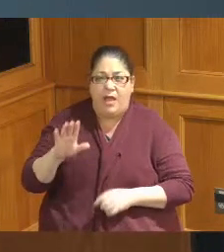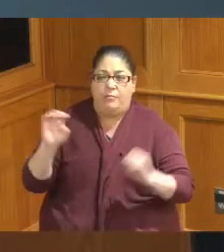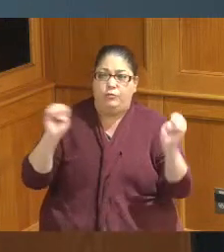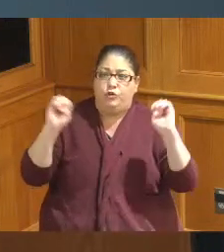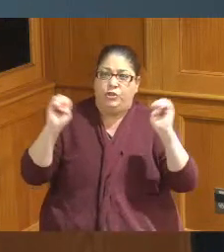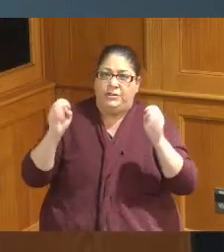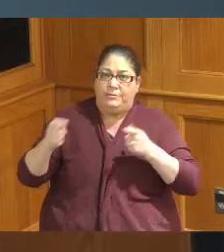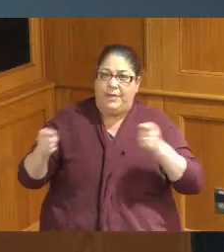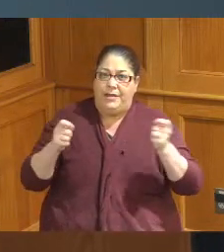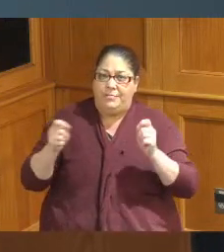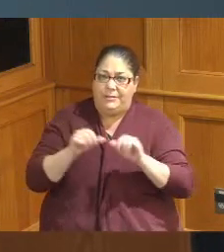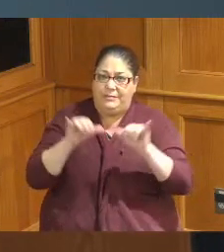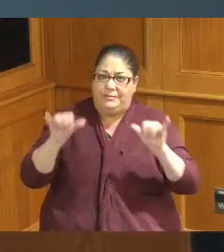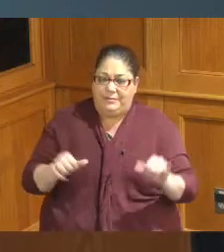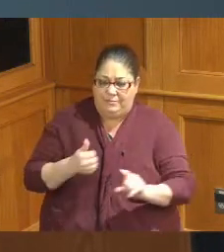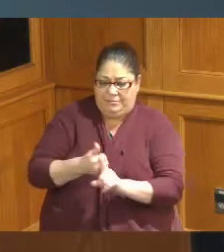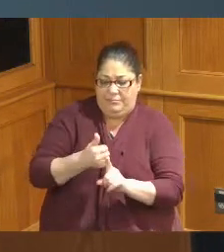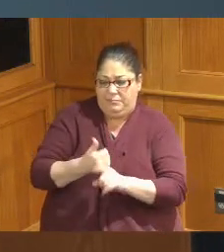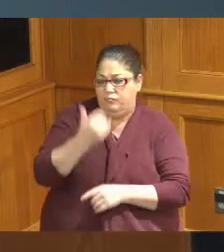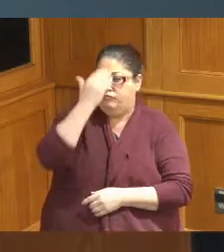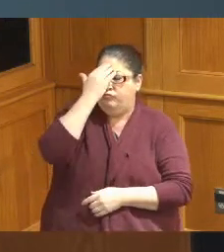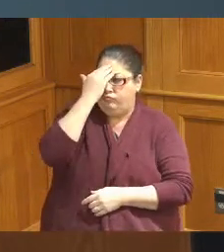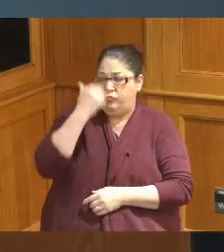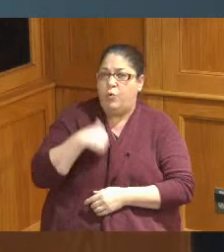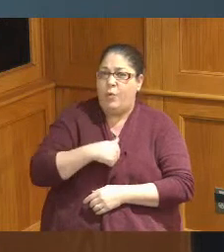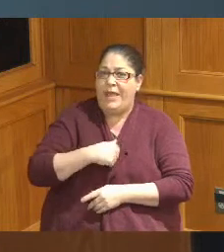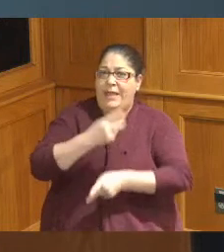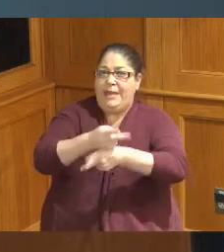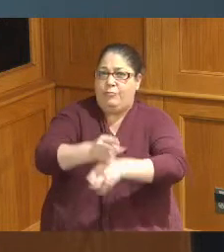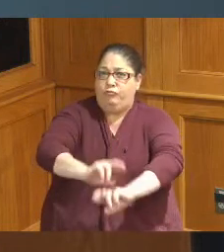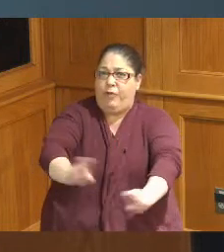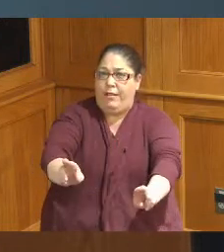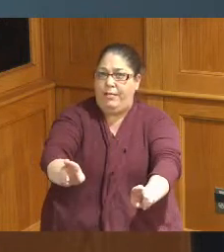and he does a very good job of saying we got to stay ready so we don't have to get ready